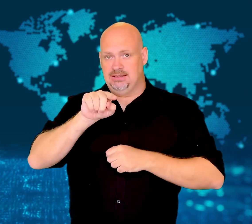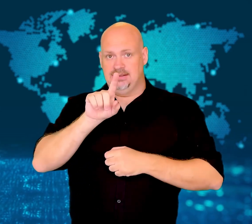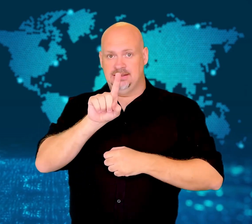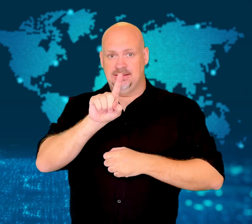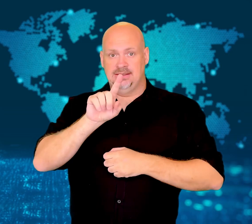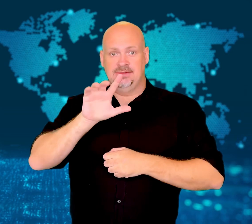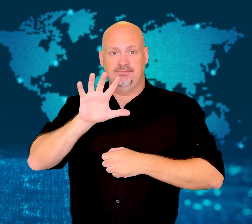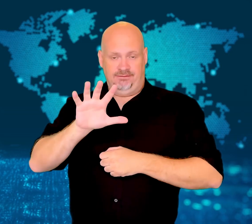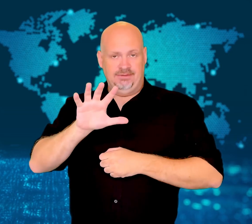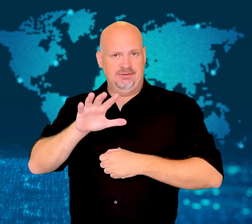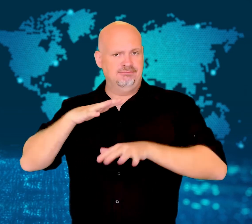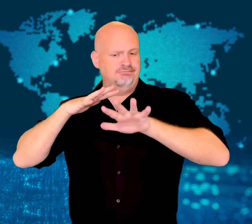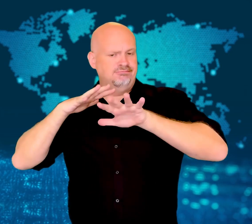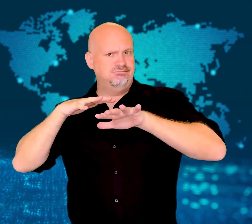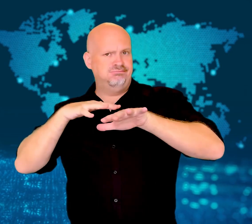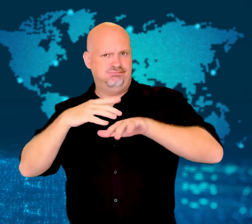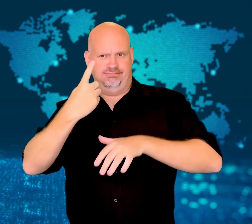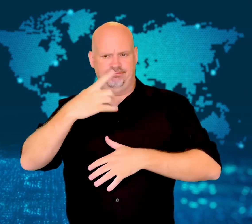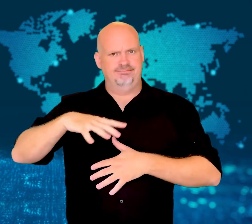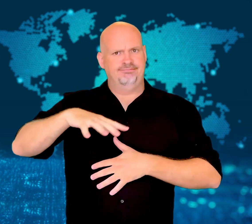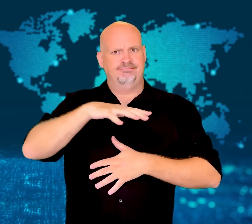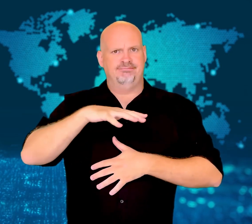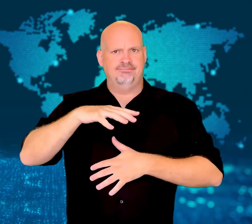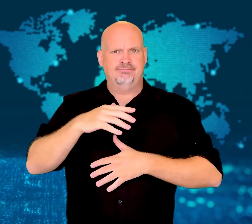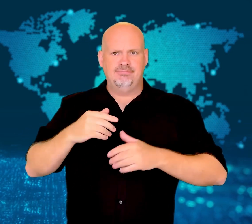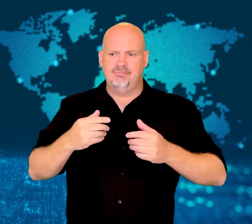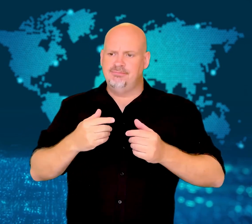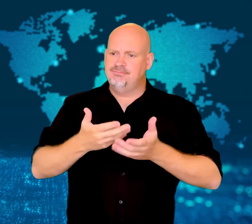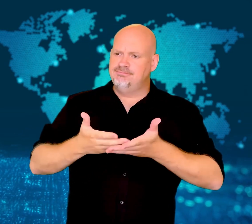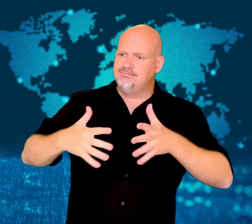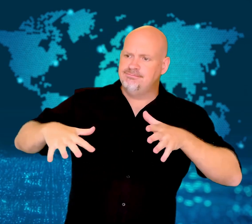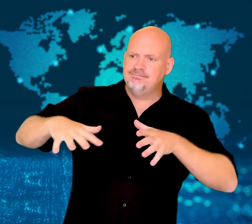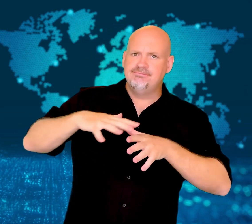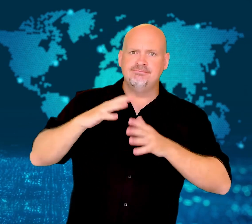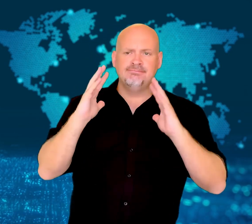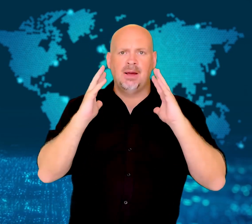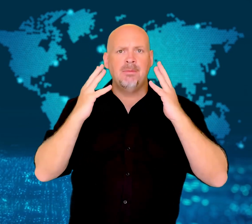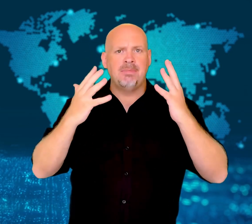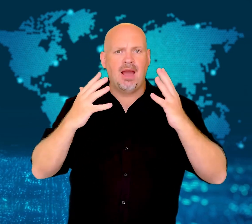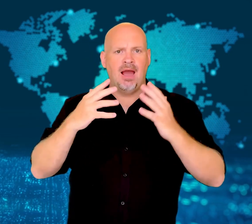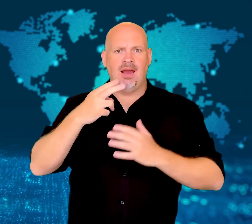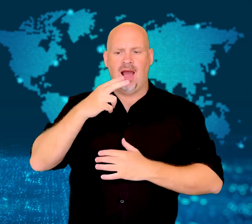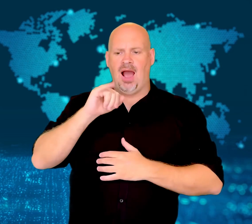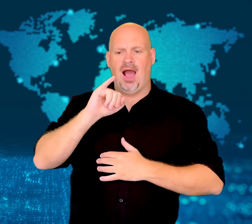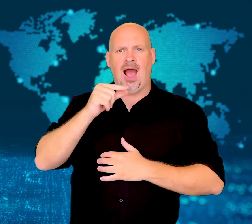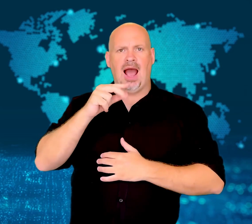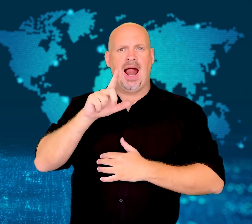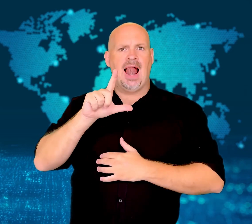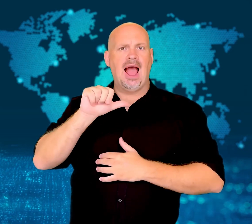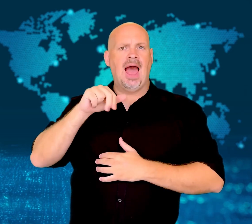On Monday at around 10:15 am, a celebration parade was taking